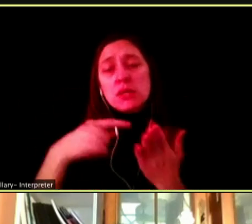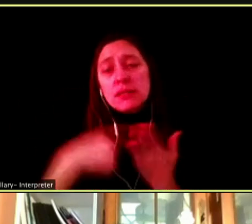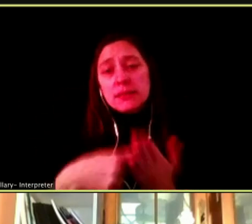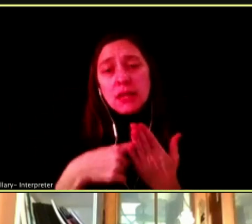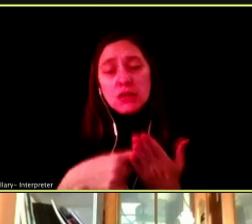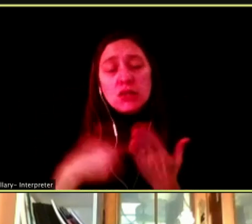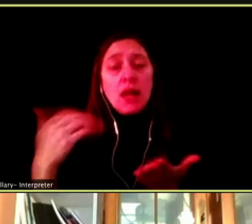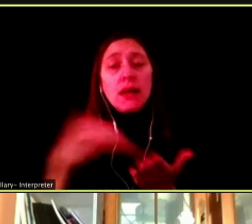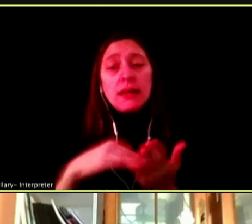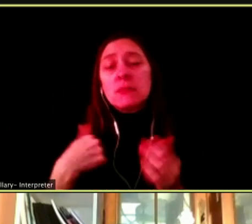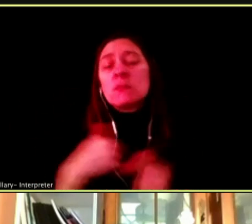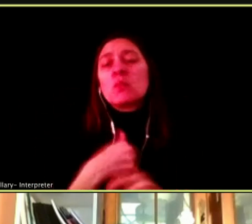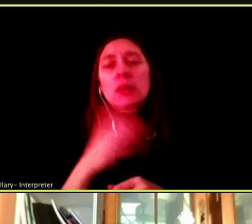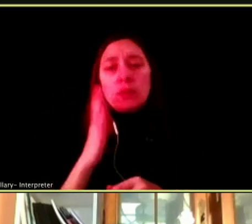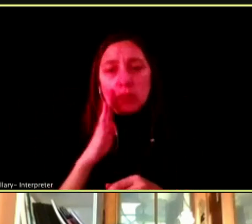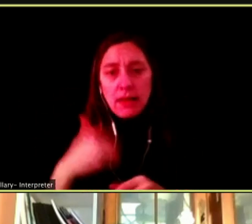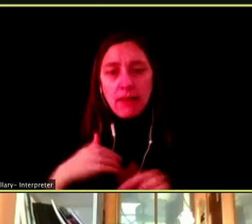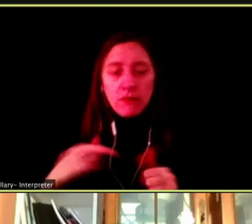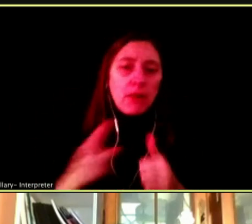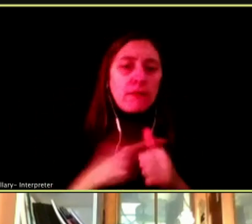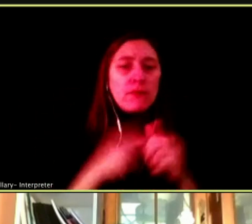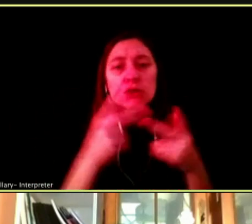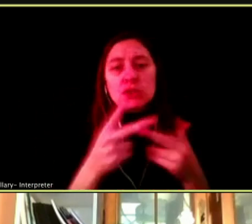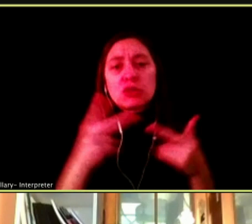WE WILL HEAR FROM OUR FIRST PLACE PSA WINTER VIDEO.